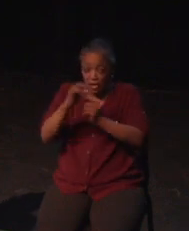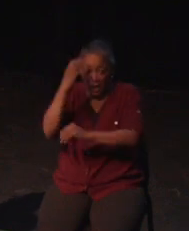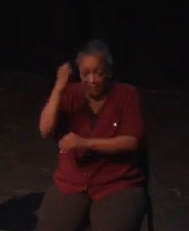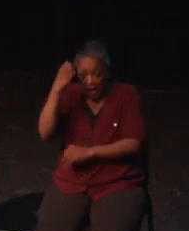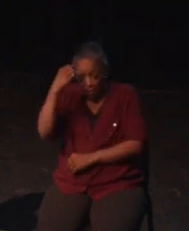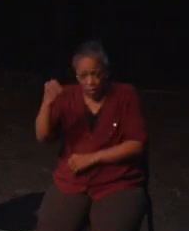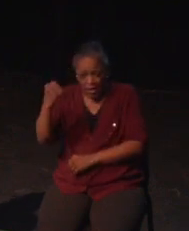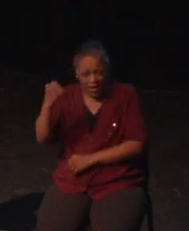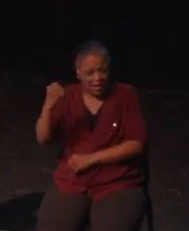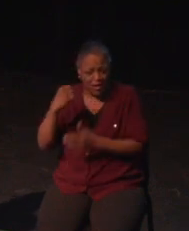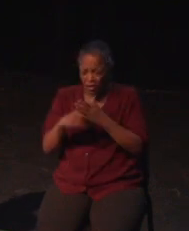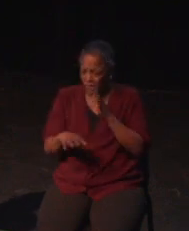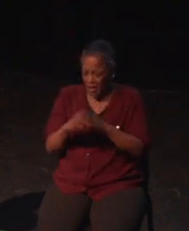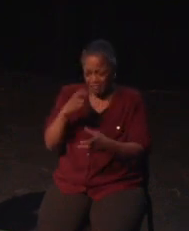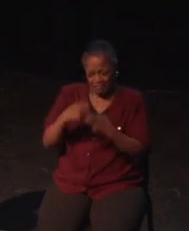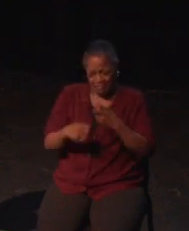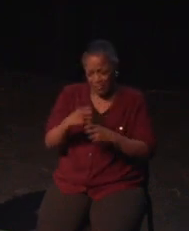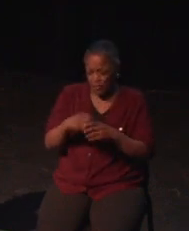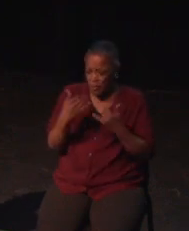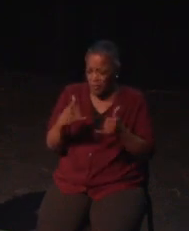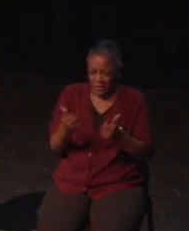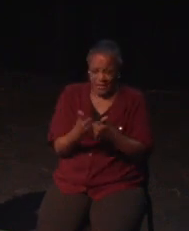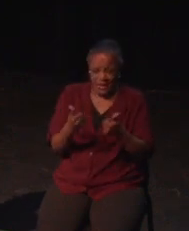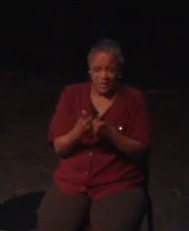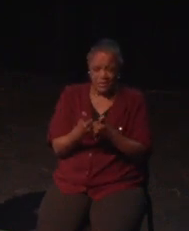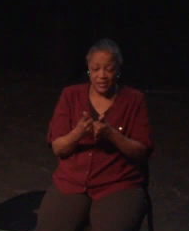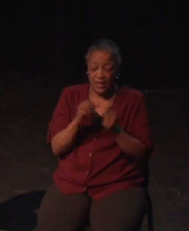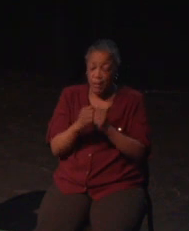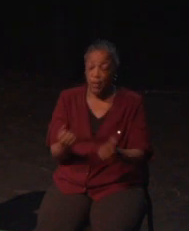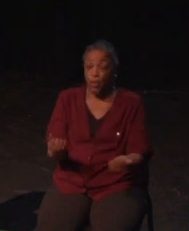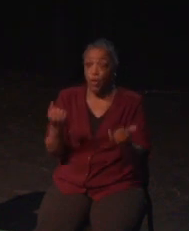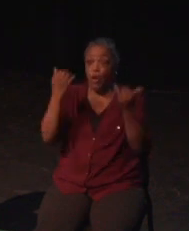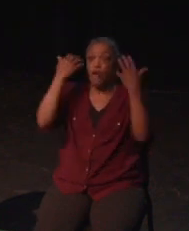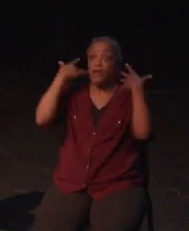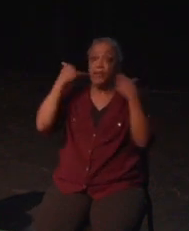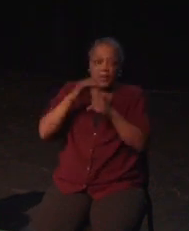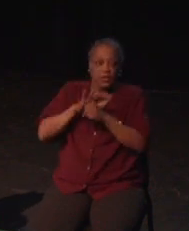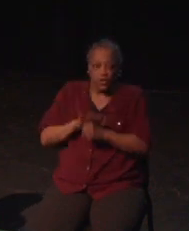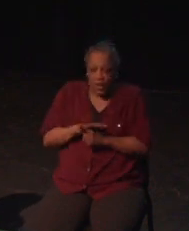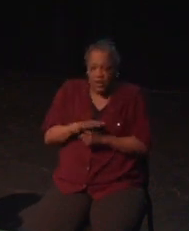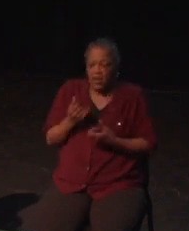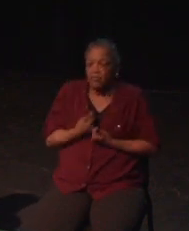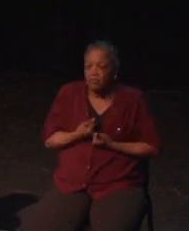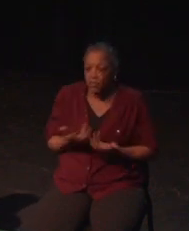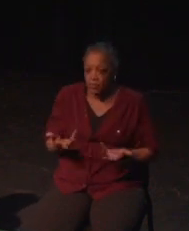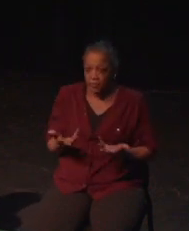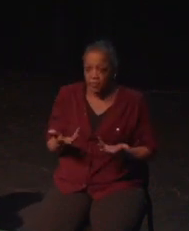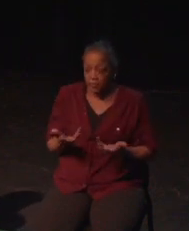In real life, I tend to read lips to help me process, or I could just ask someone to repeat themselves, or, you know,